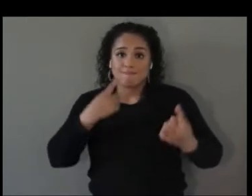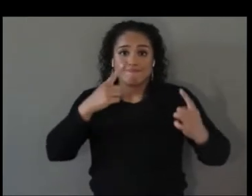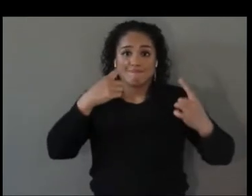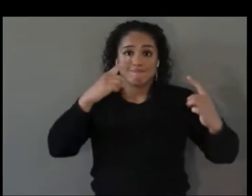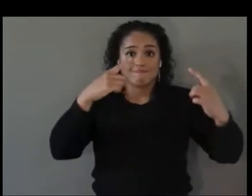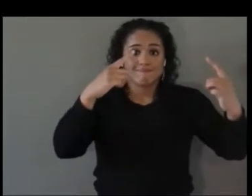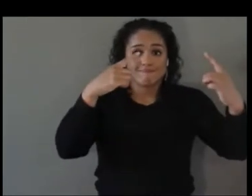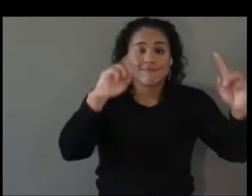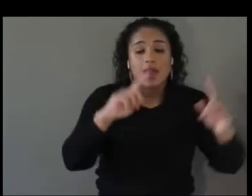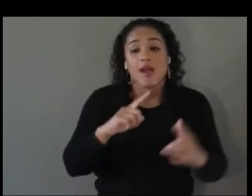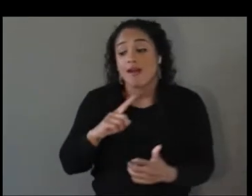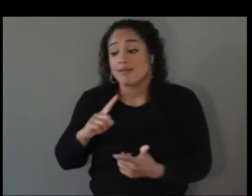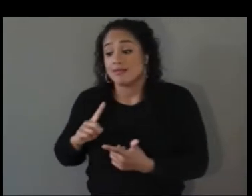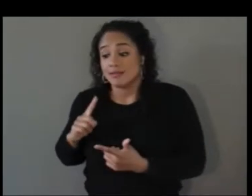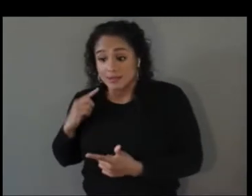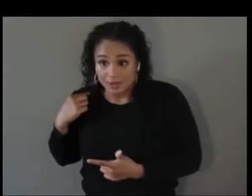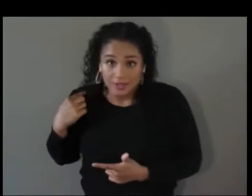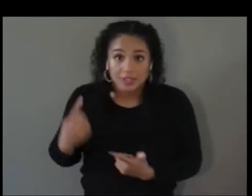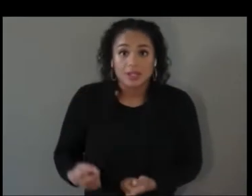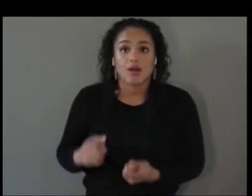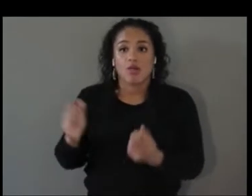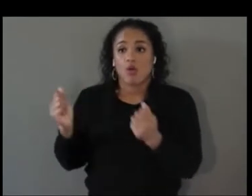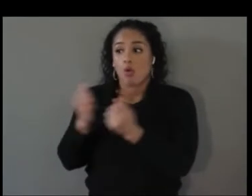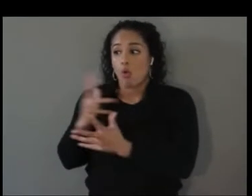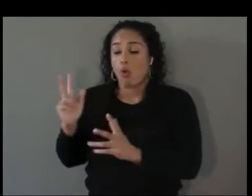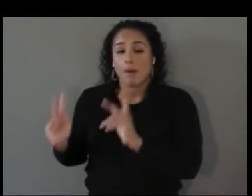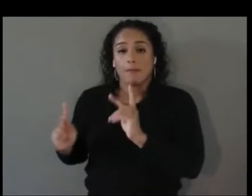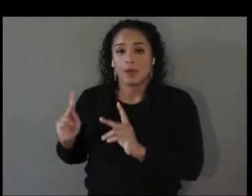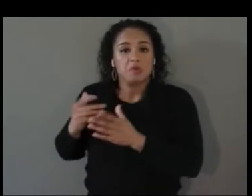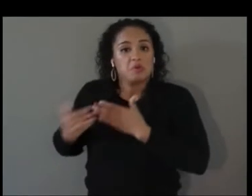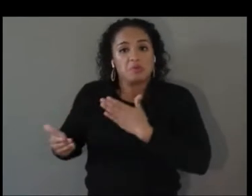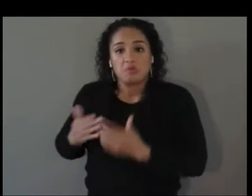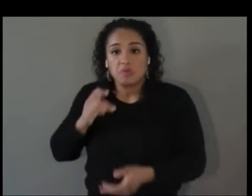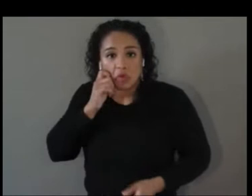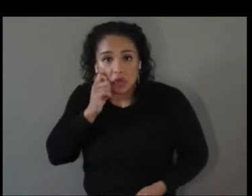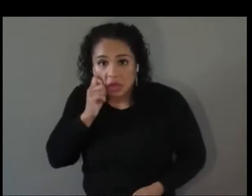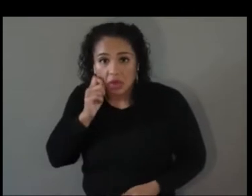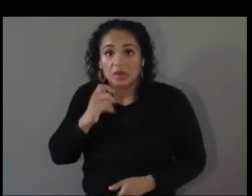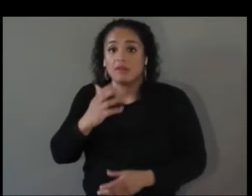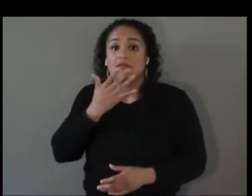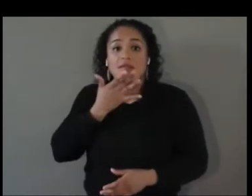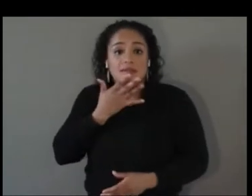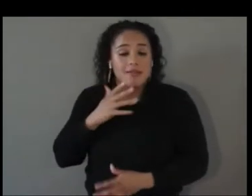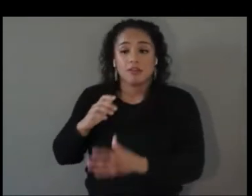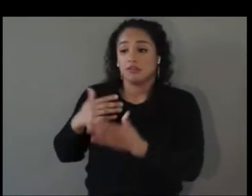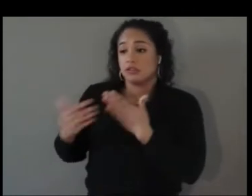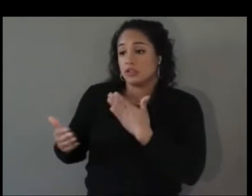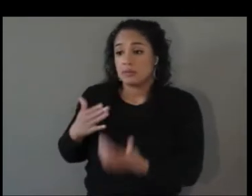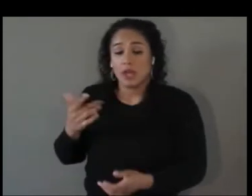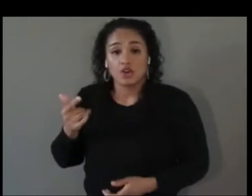no matter the gender. Technology will never be as great as it can be until we all have